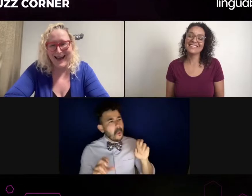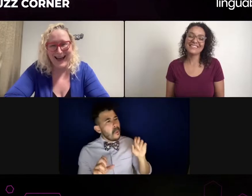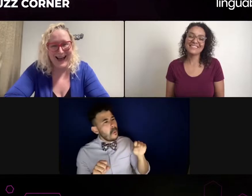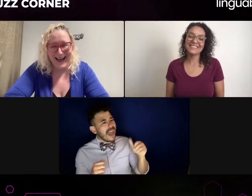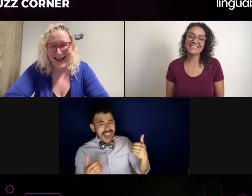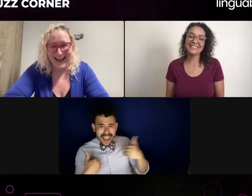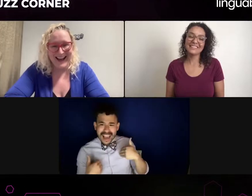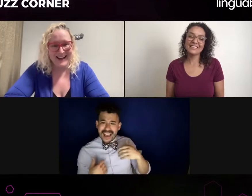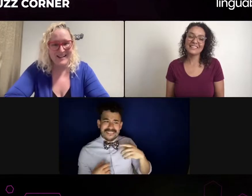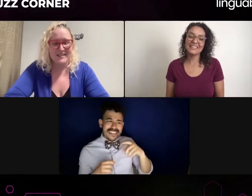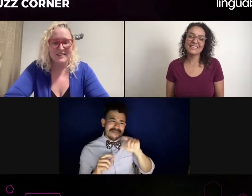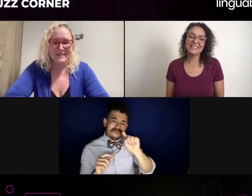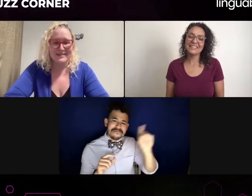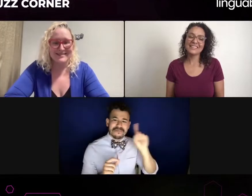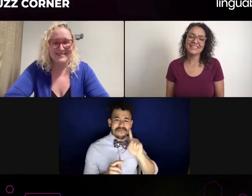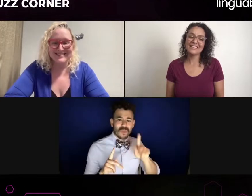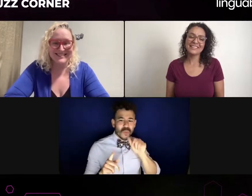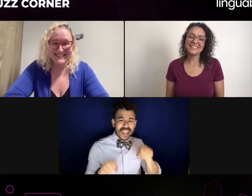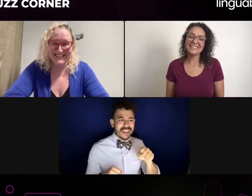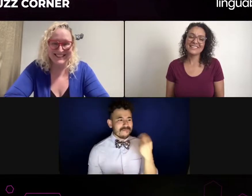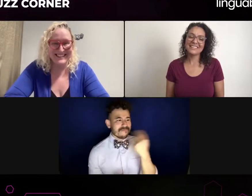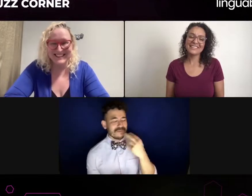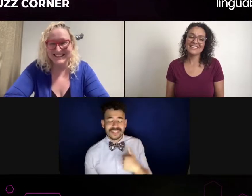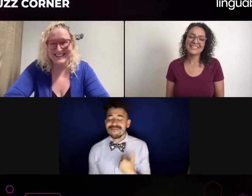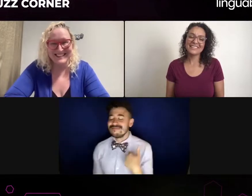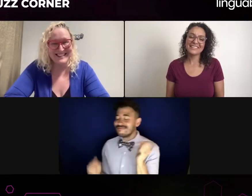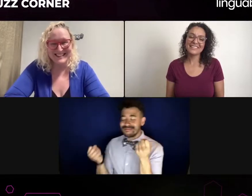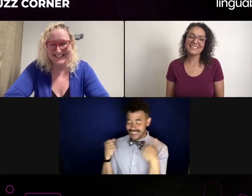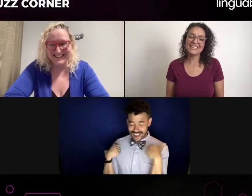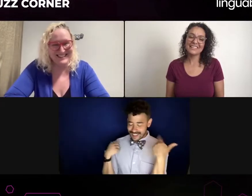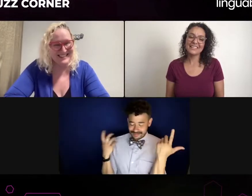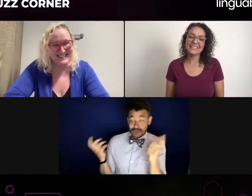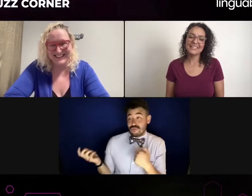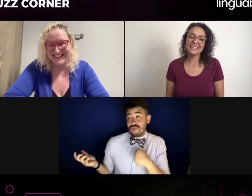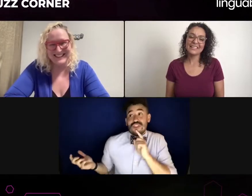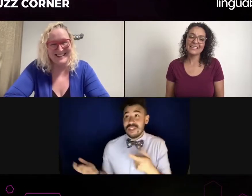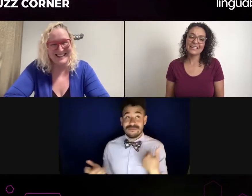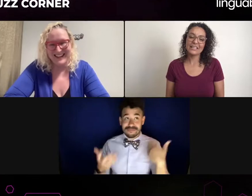Oh, I'm so sorry, I'm not reading this right. "And what has that experience been like for you